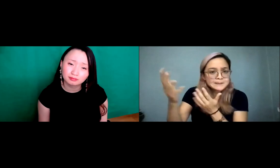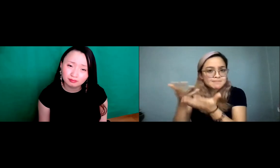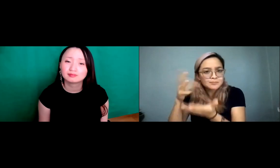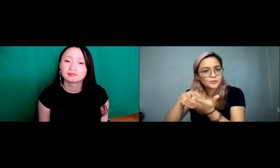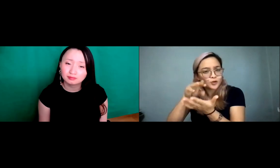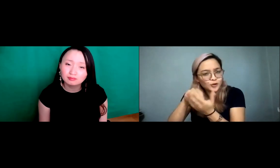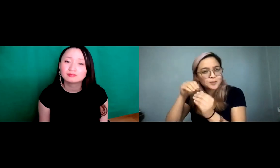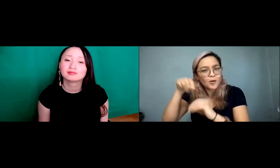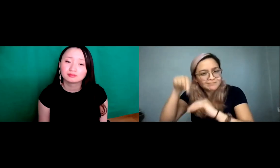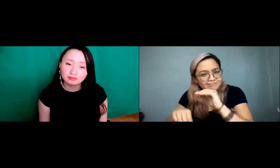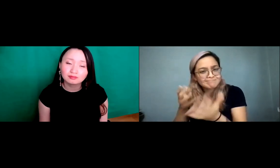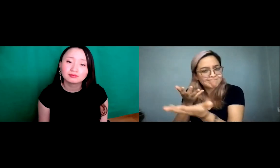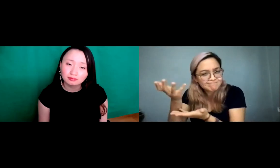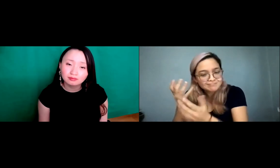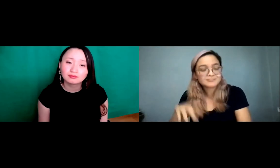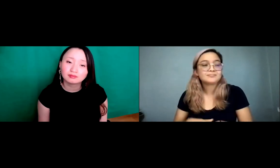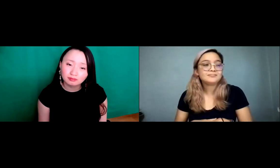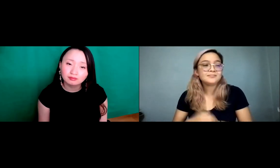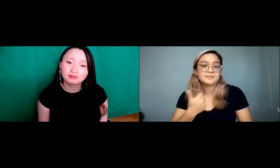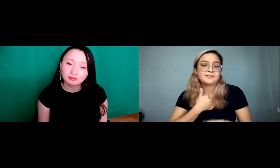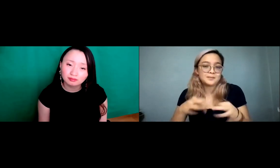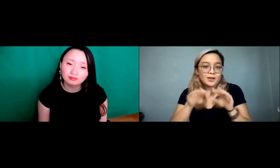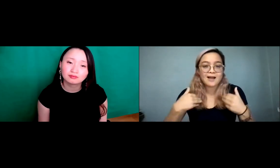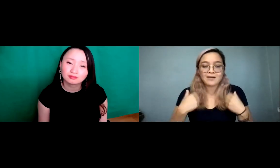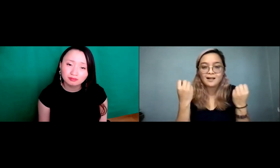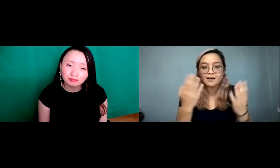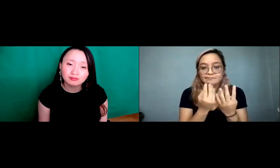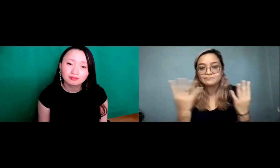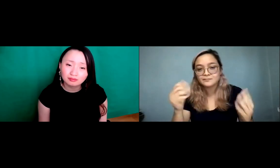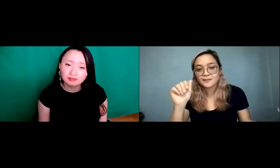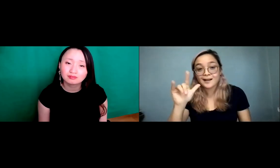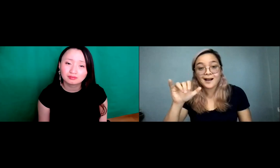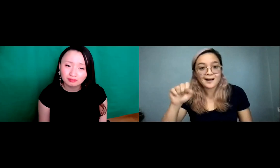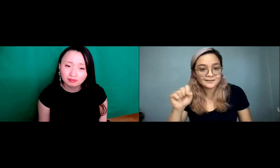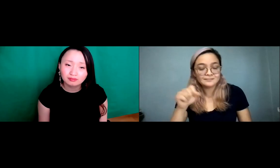who, you know, has more knowledge in depth knowledge of the culture, it's just important